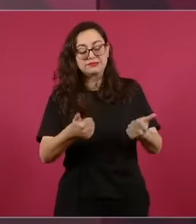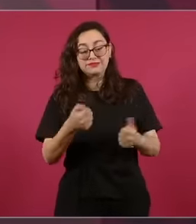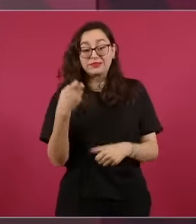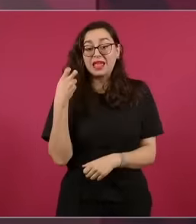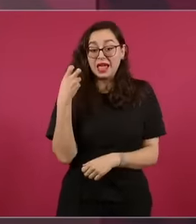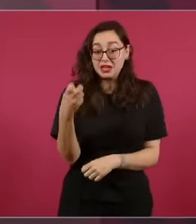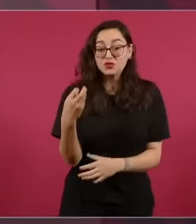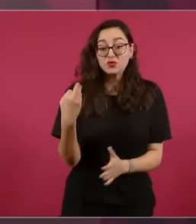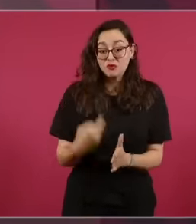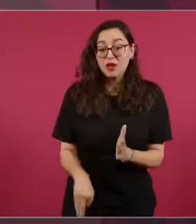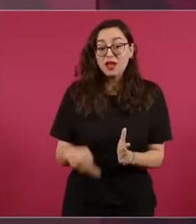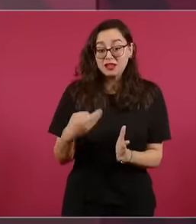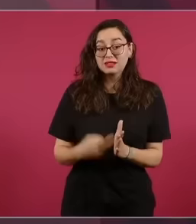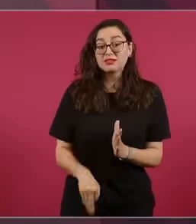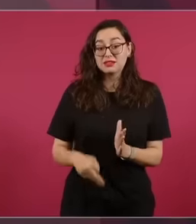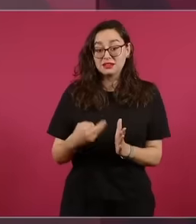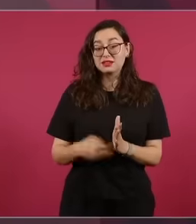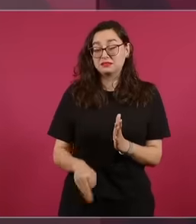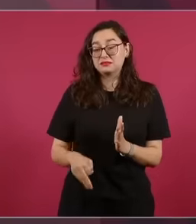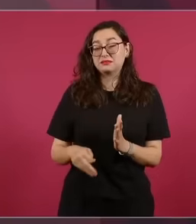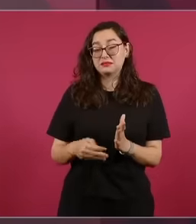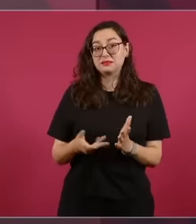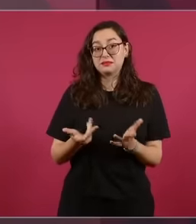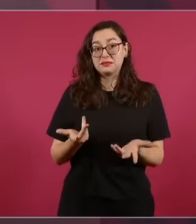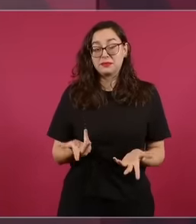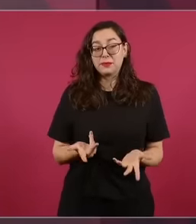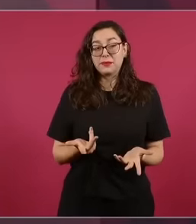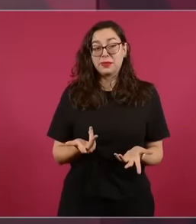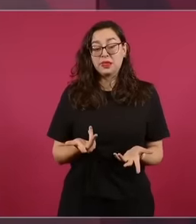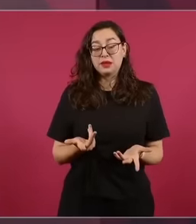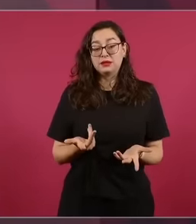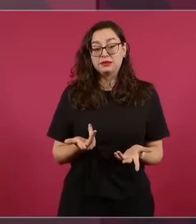uh a seminar